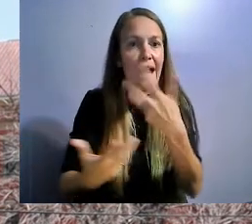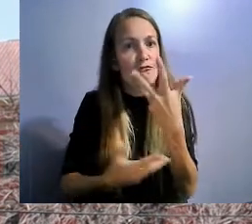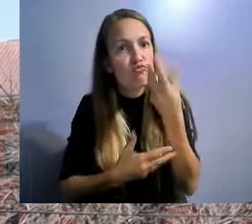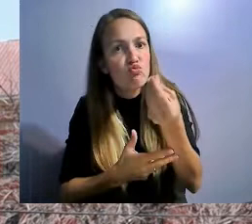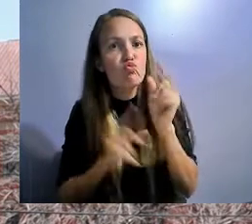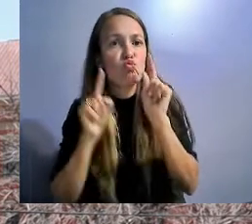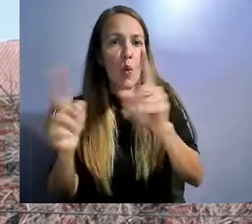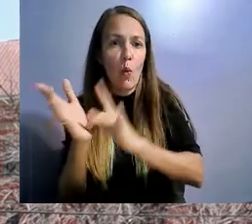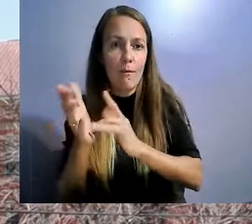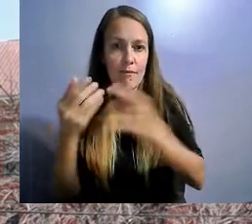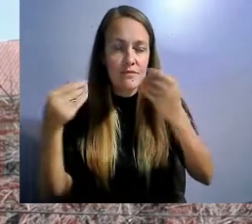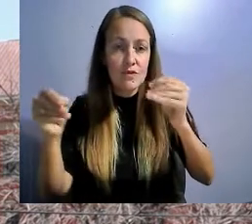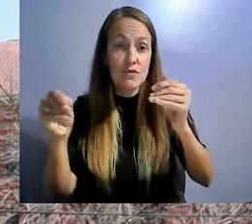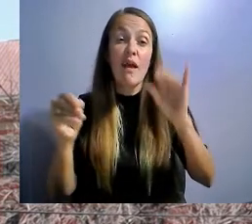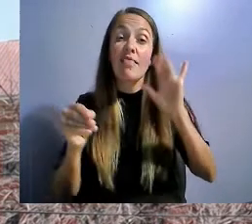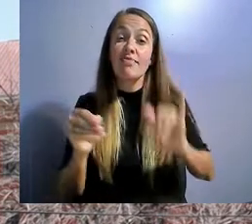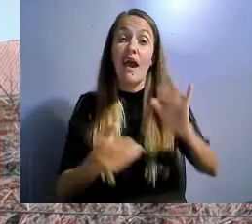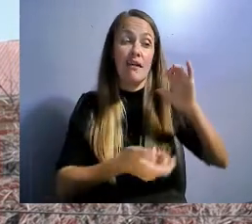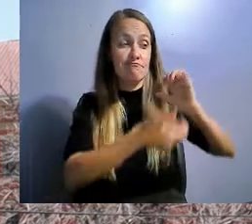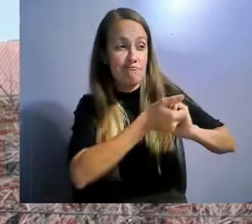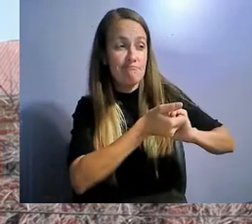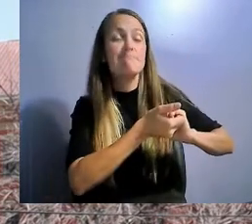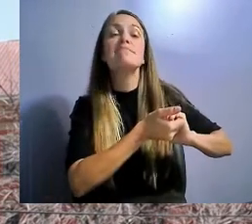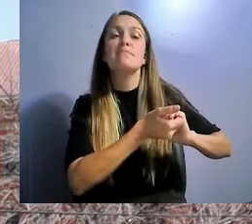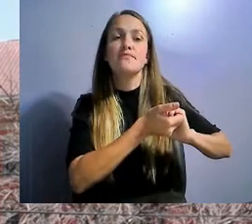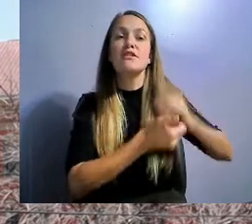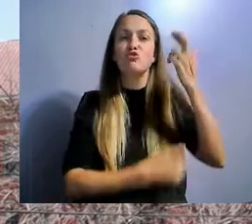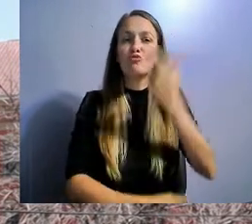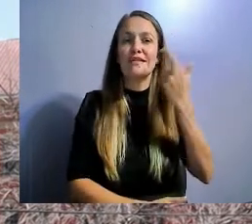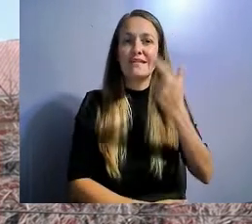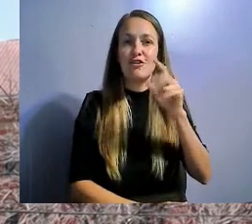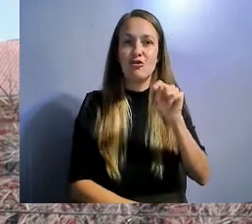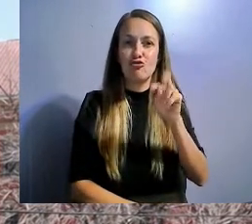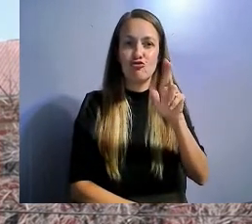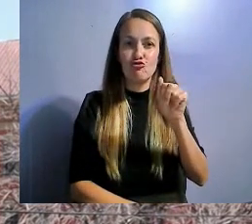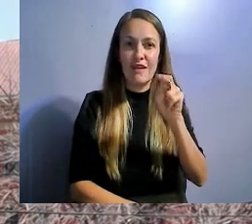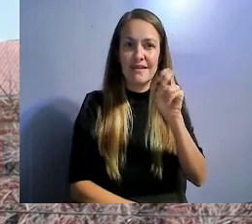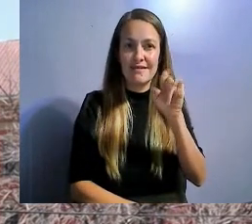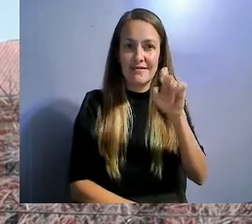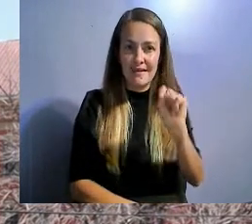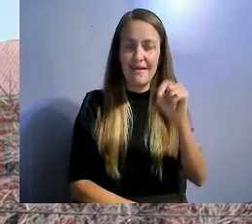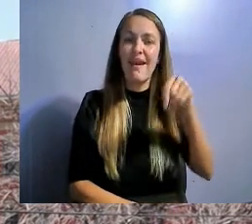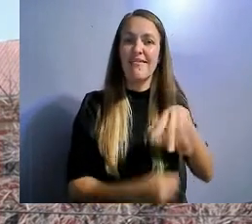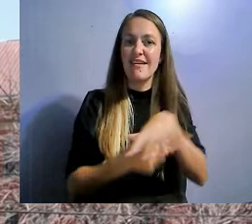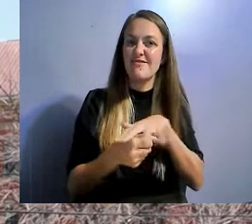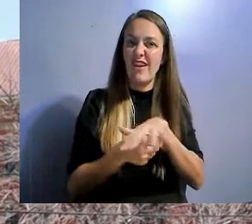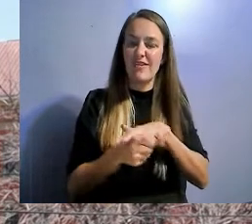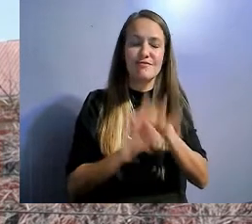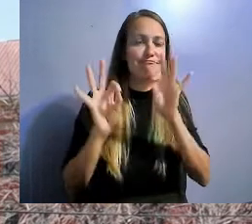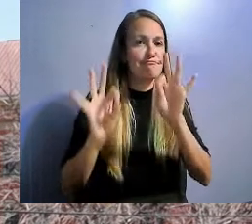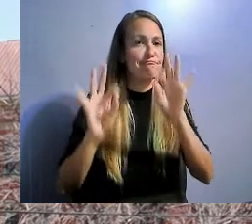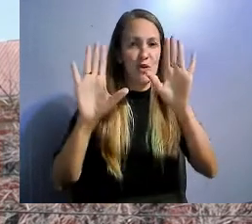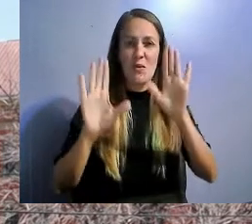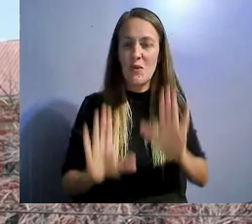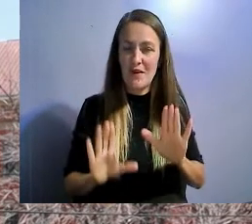transit great in this region and throughout the state of Colorado. We thank you for our support, support Colorado Cross